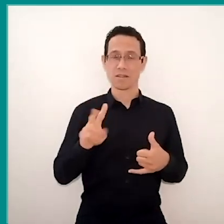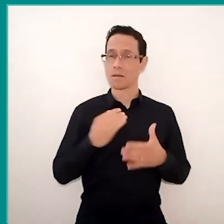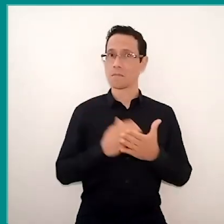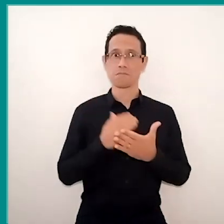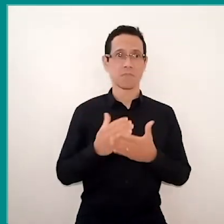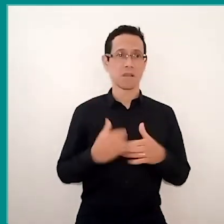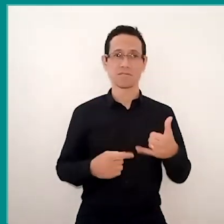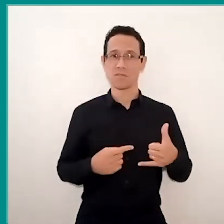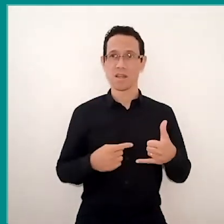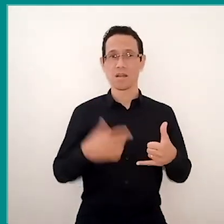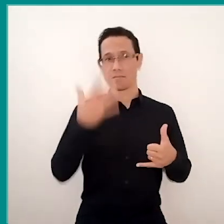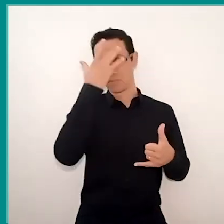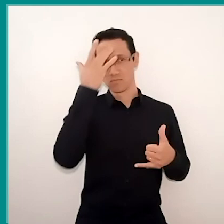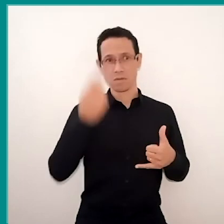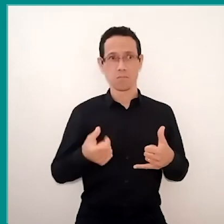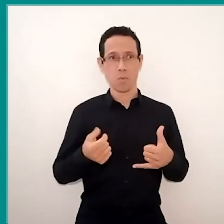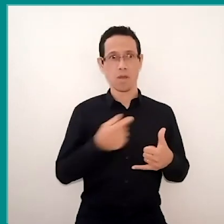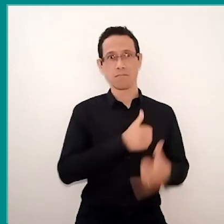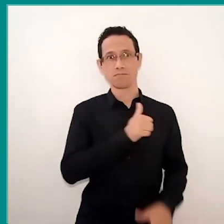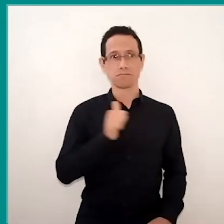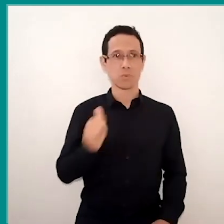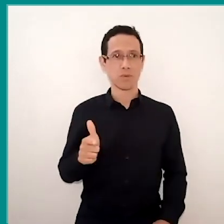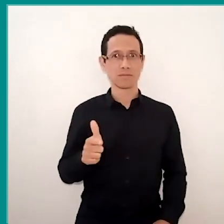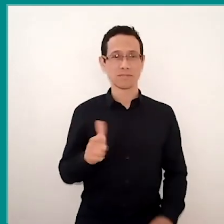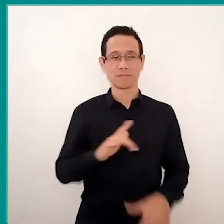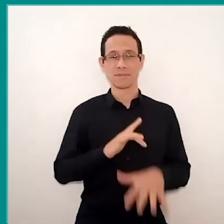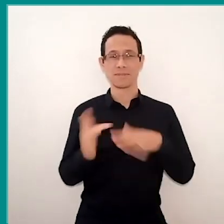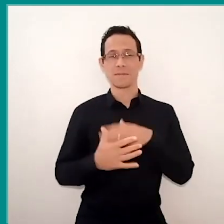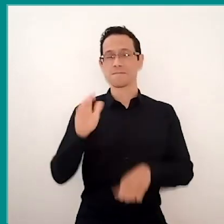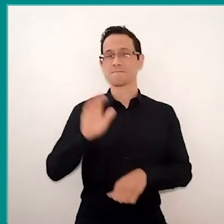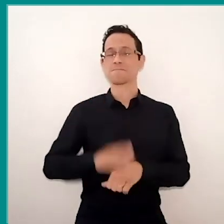more cell phone than people. Social networks have been the main path of schools